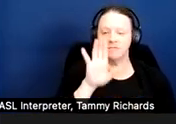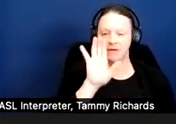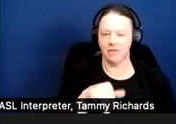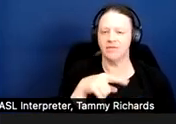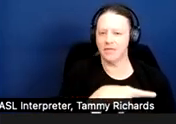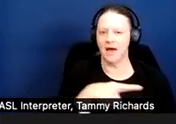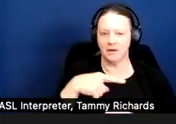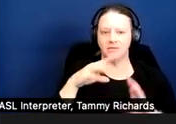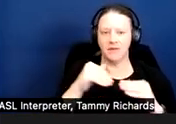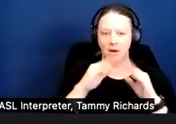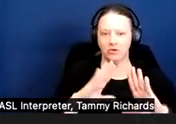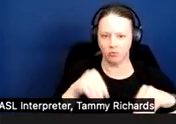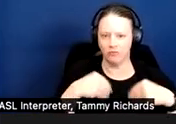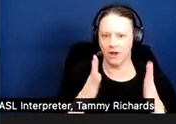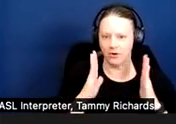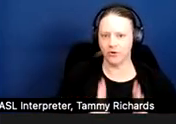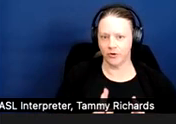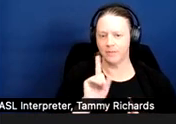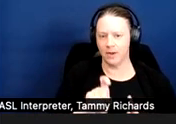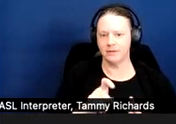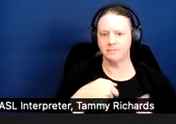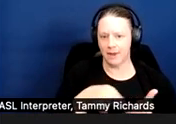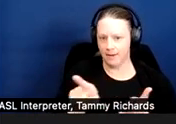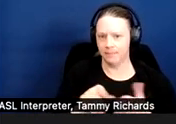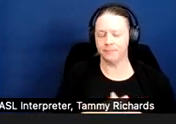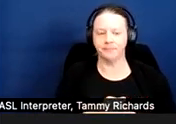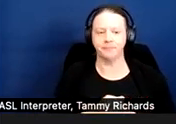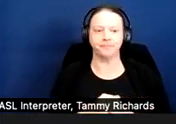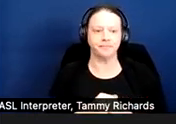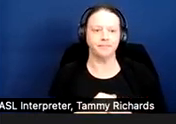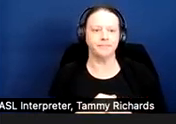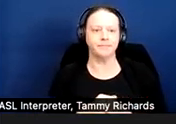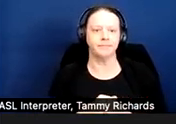that is providing the accommodation.